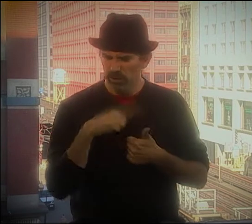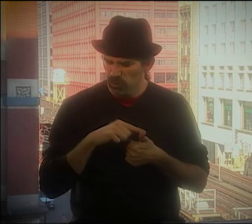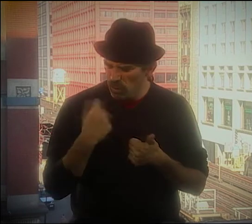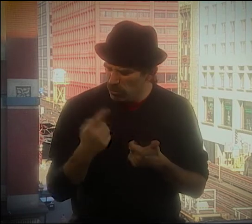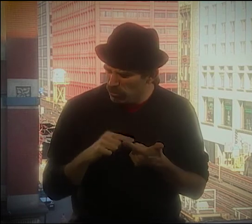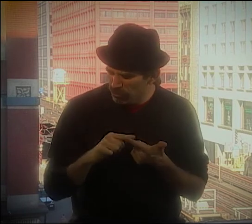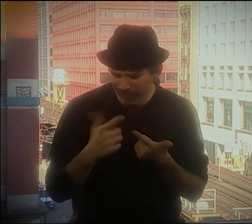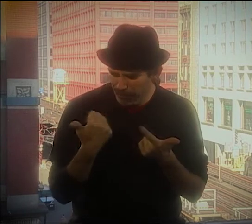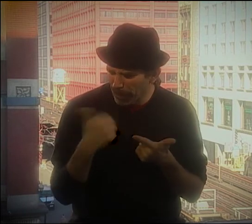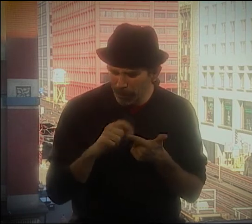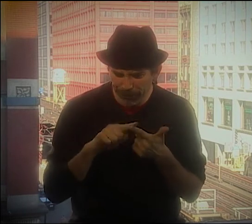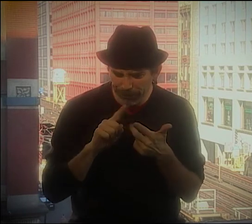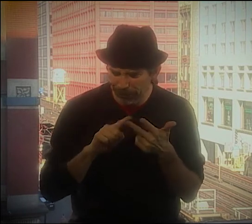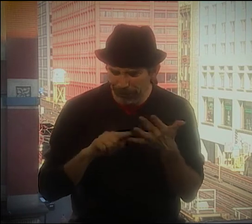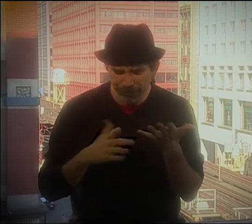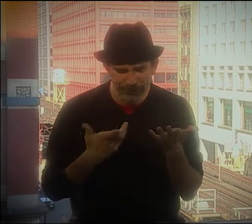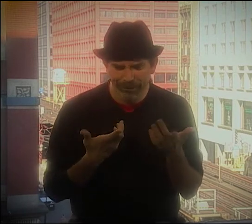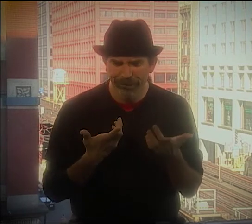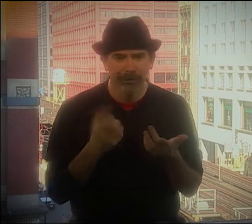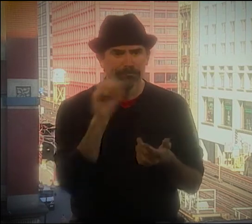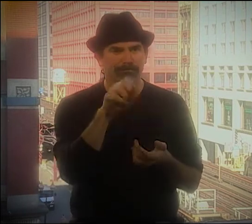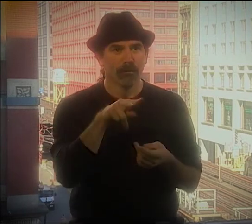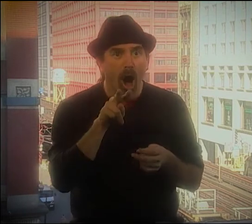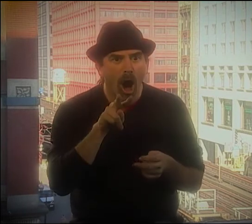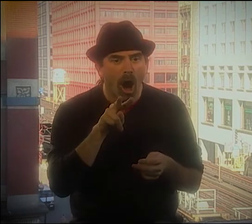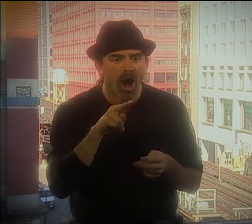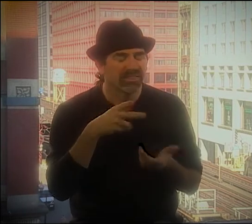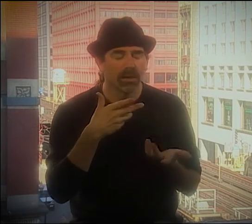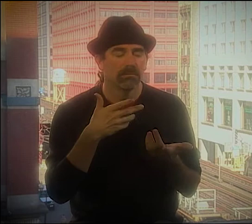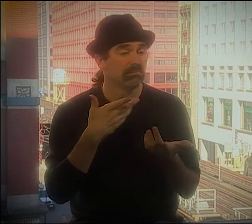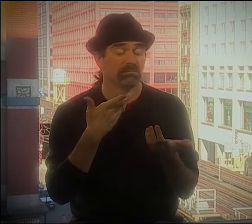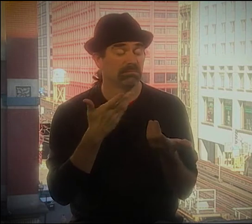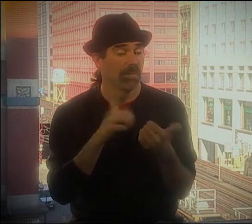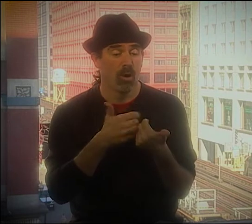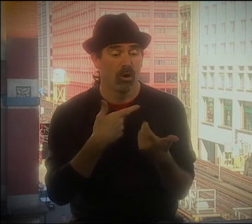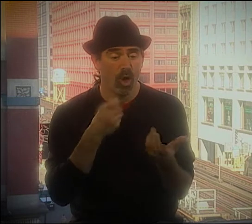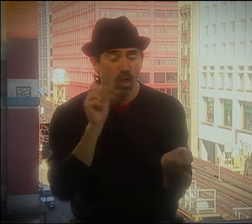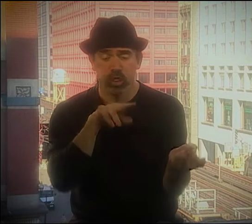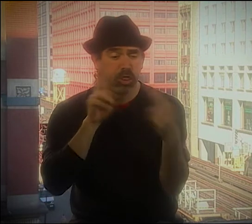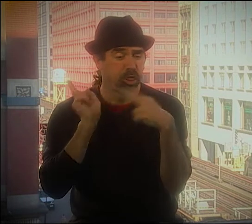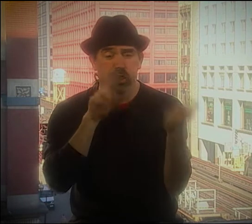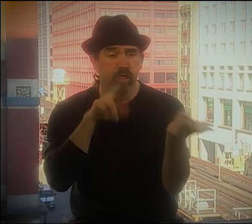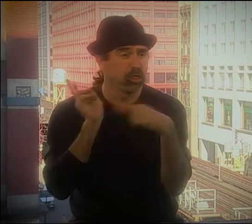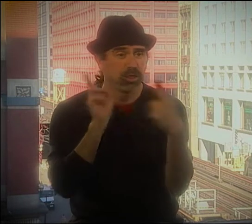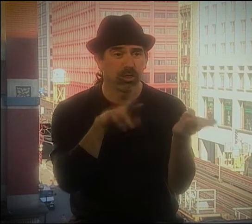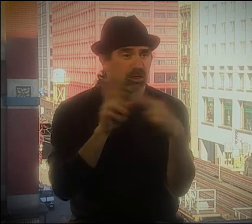THAT DRAGON COMING OUT OR--OH, SEVERAL OF THEM.